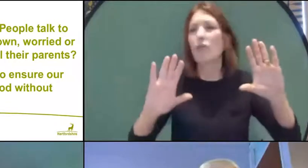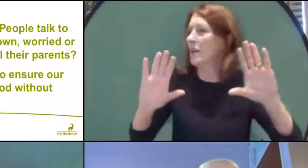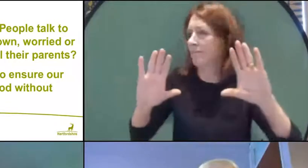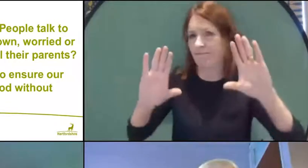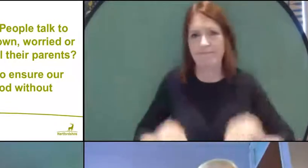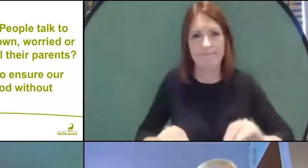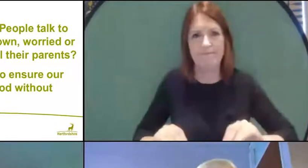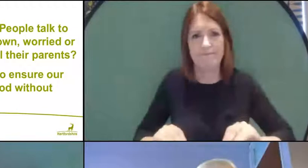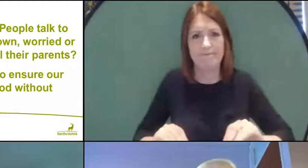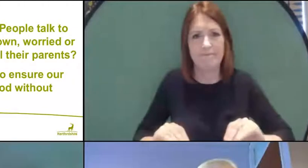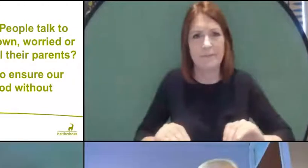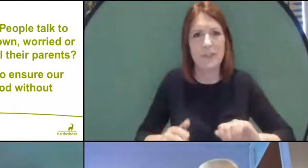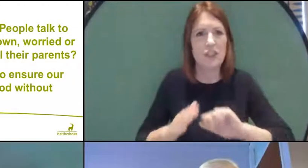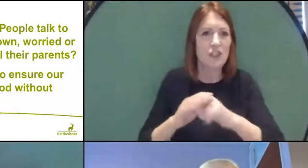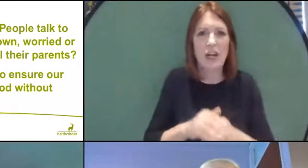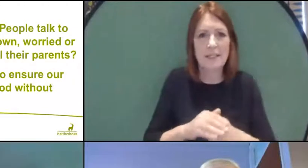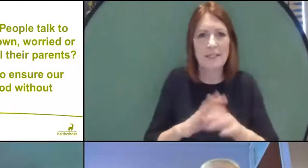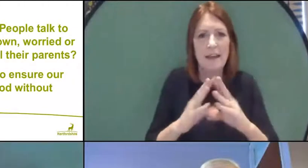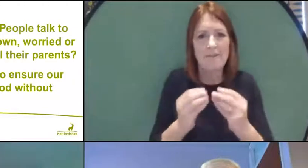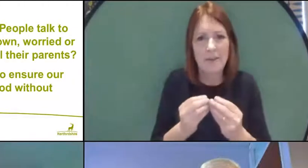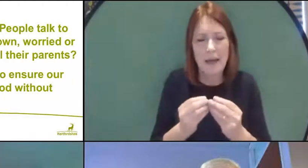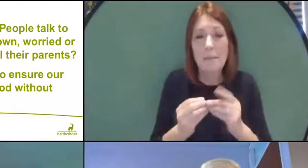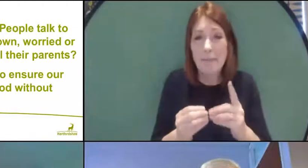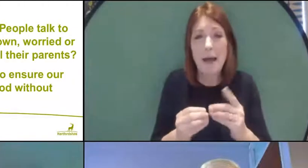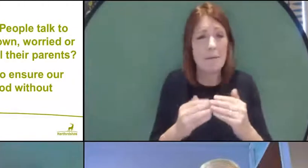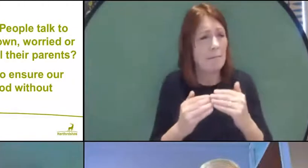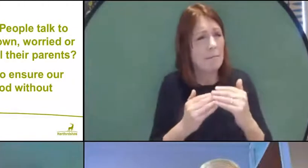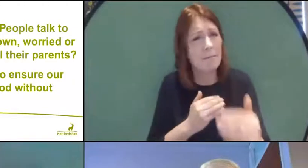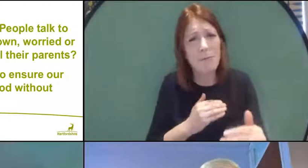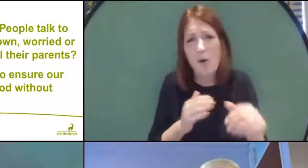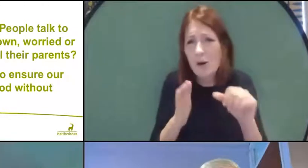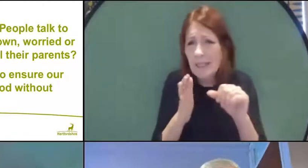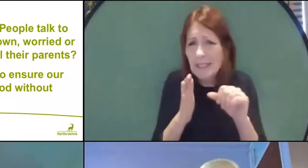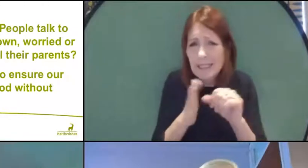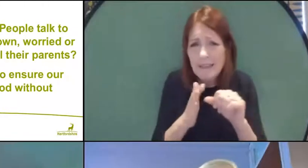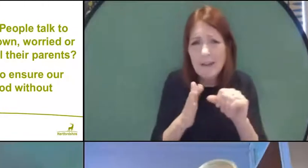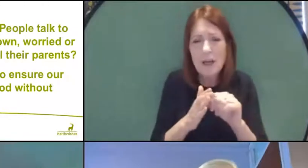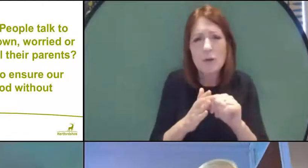It is very much more difficult, as we found out before, to actually relax lockdown,